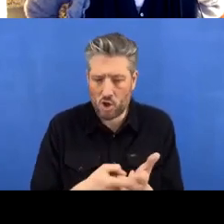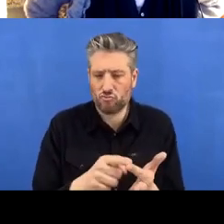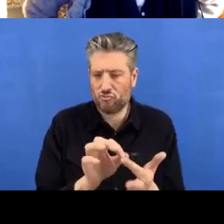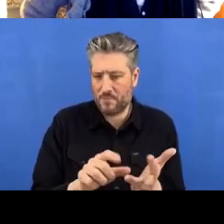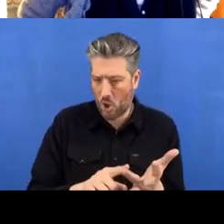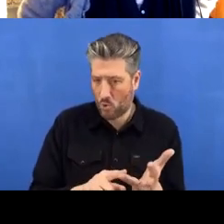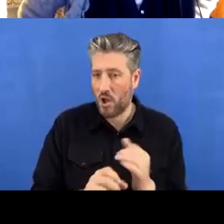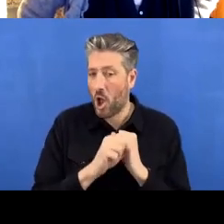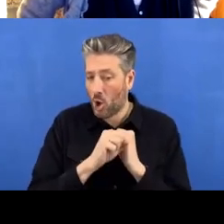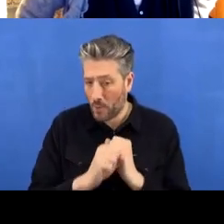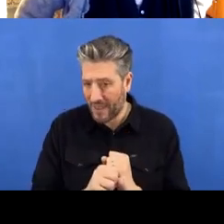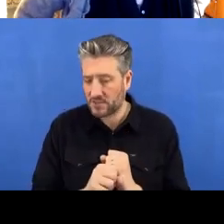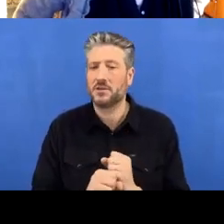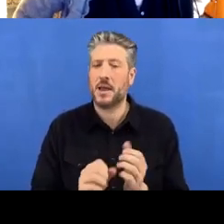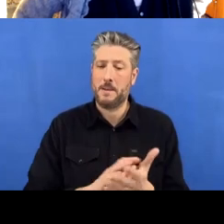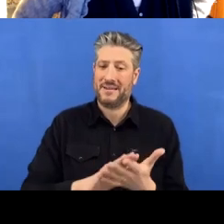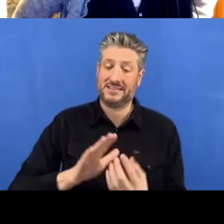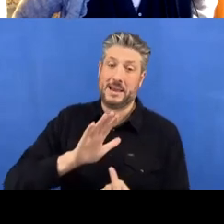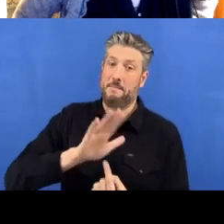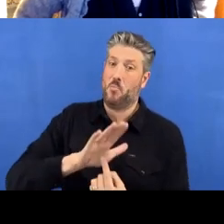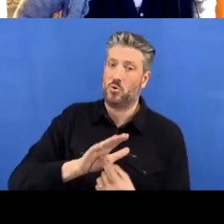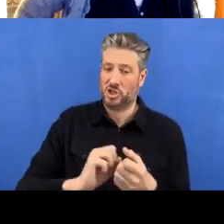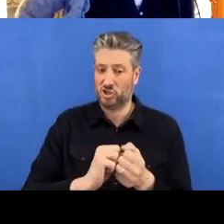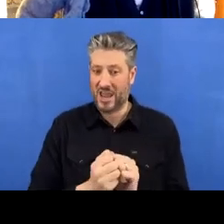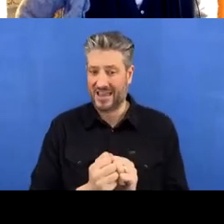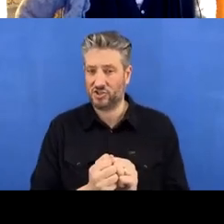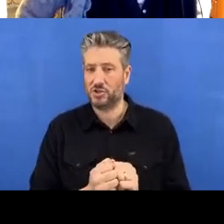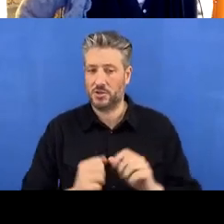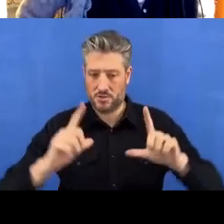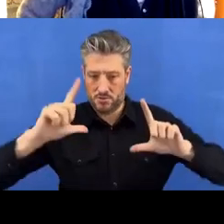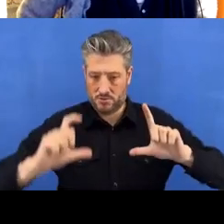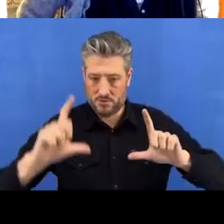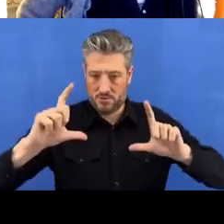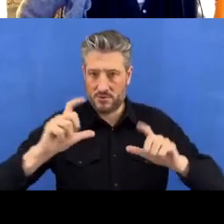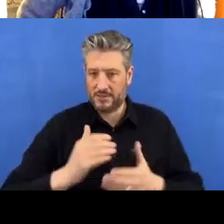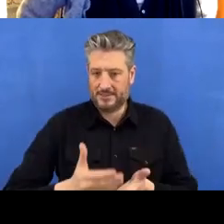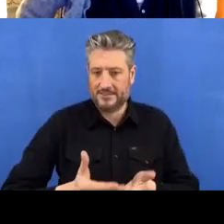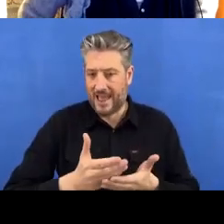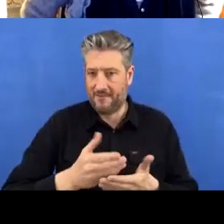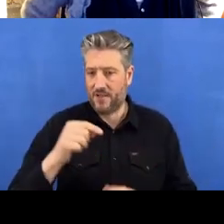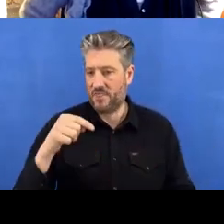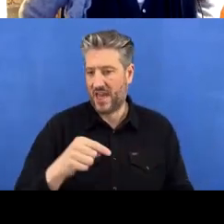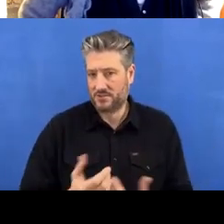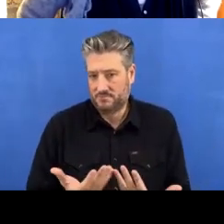take a snapshot and we say ‘Git, you need to pay attention to this’. When we ‘clone’ something, we